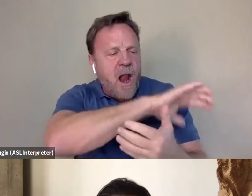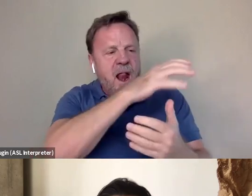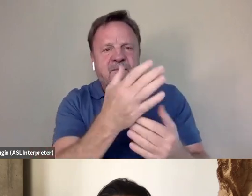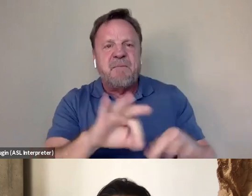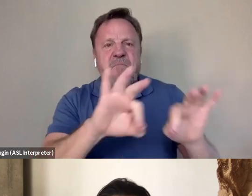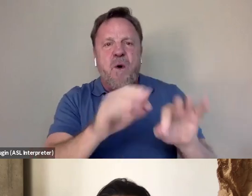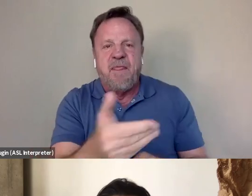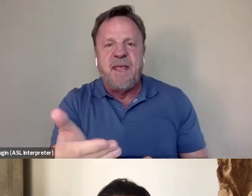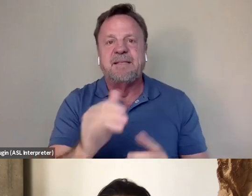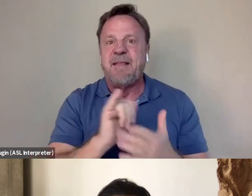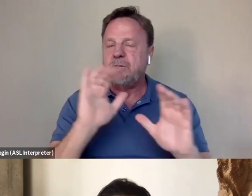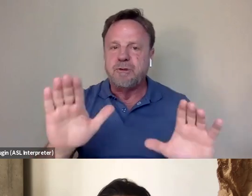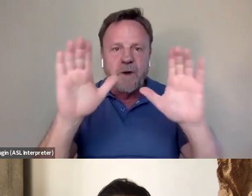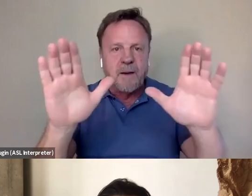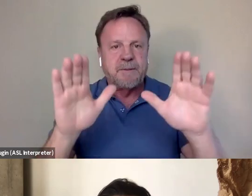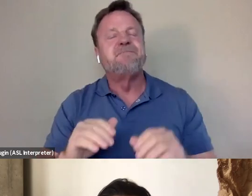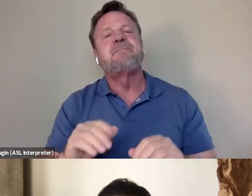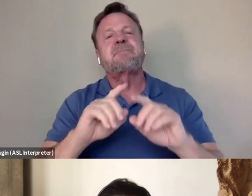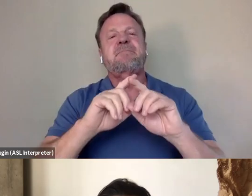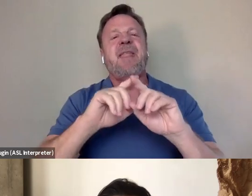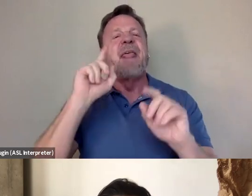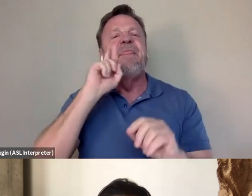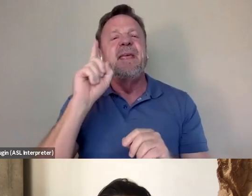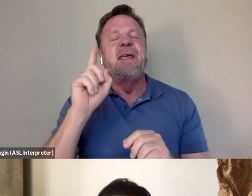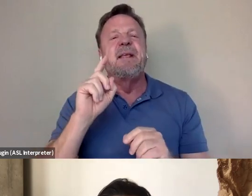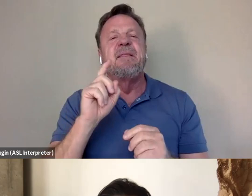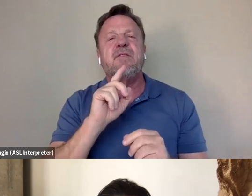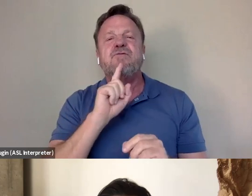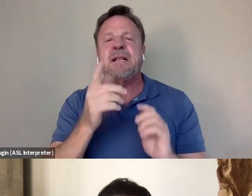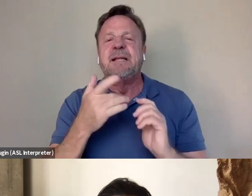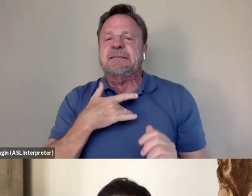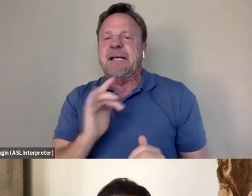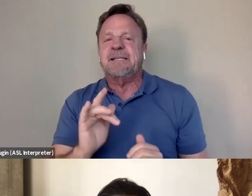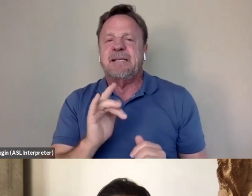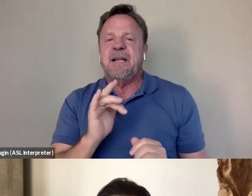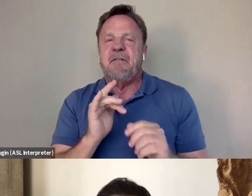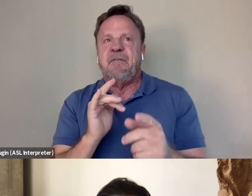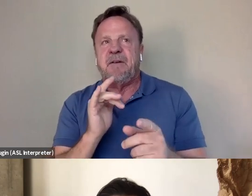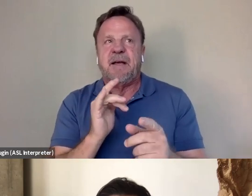But I think the kind of the very sensitive nature of of getting all these permissions,